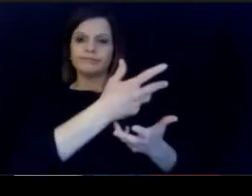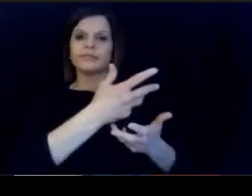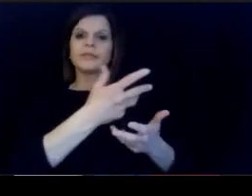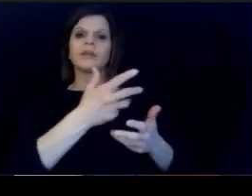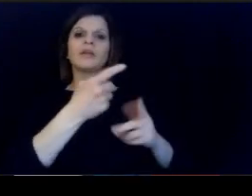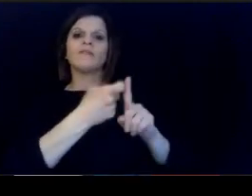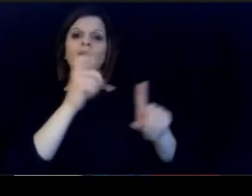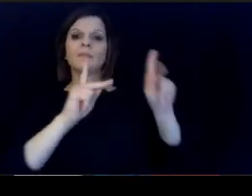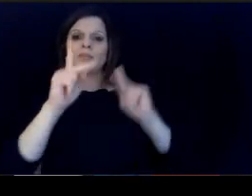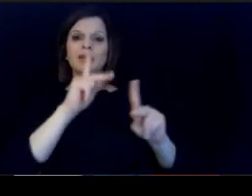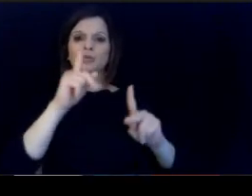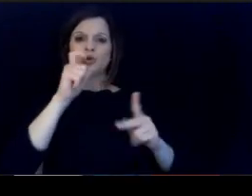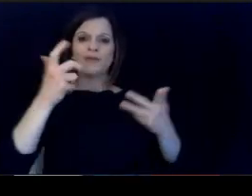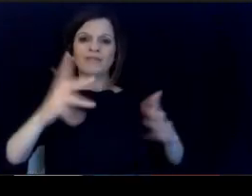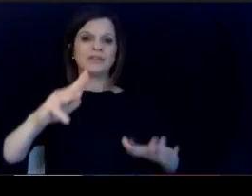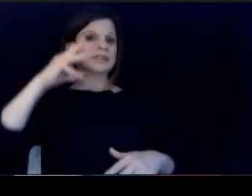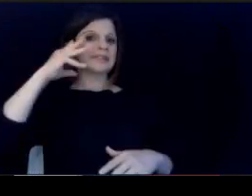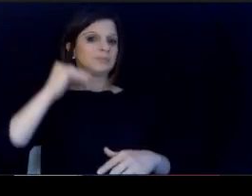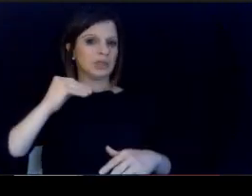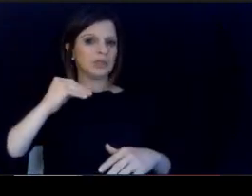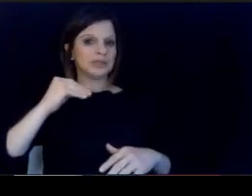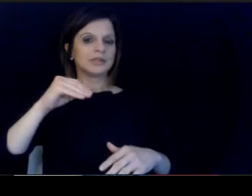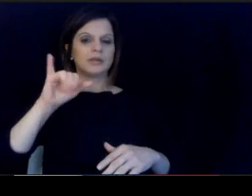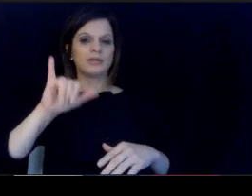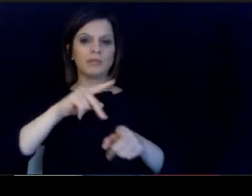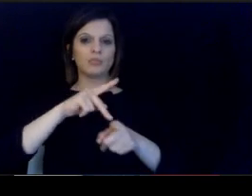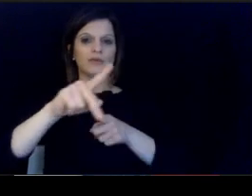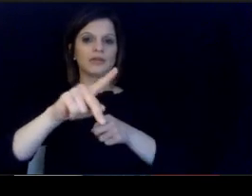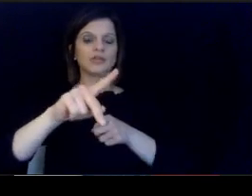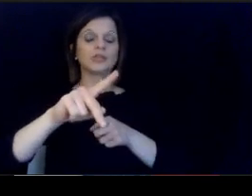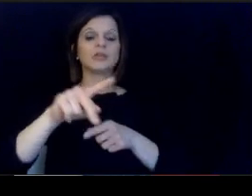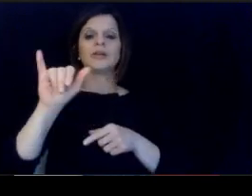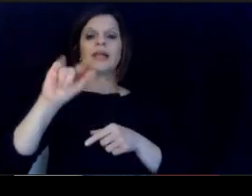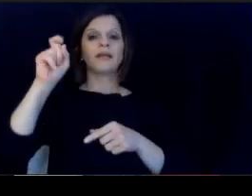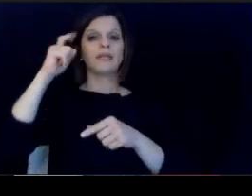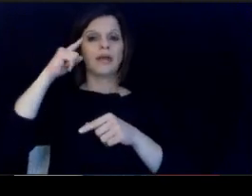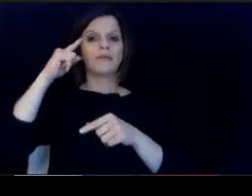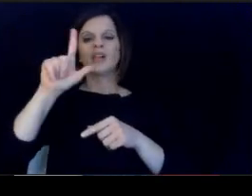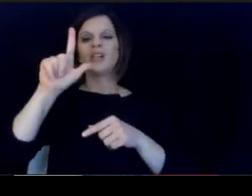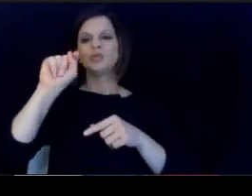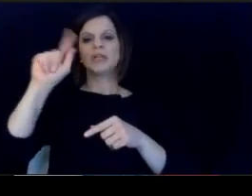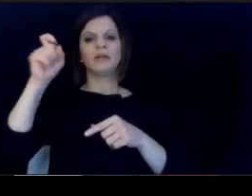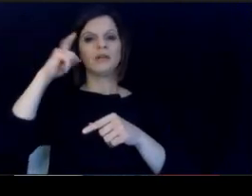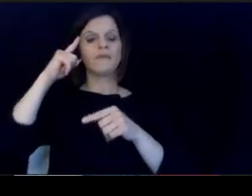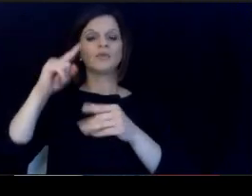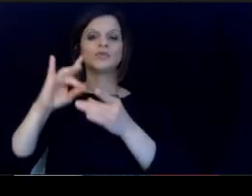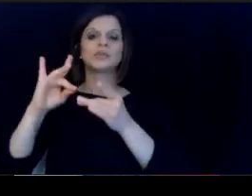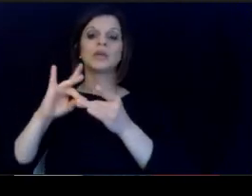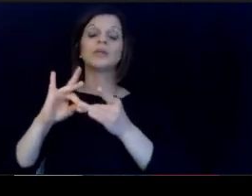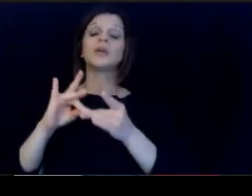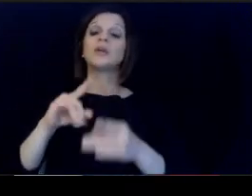as lieutenant governor. Just said so. A part of what we are. dedicated to with this and the continuum is to communicate.